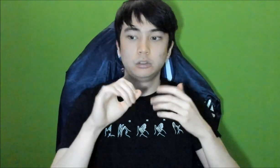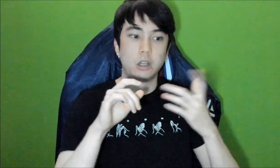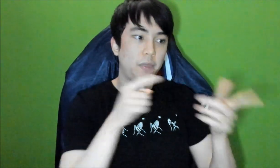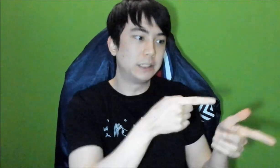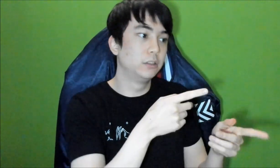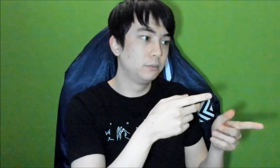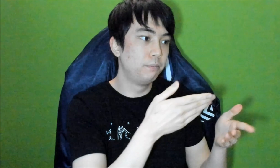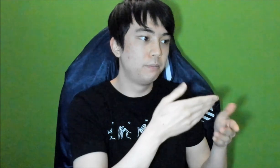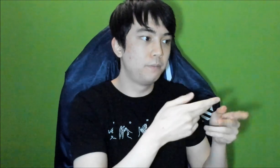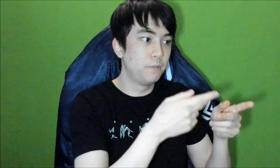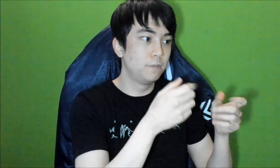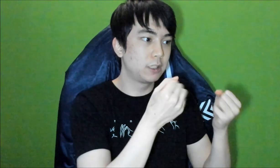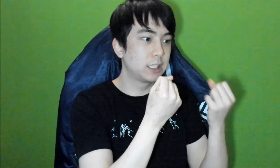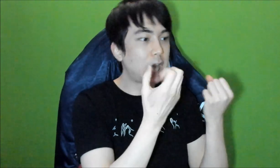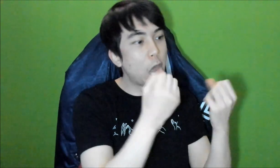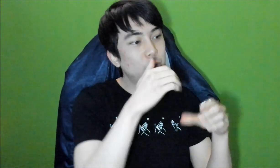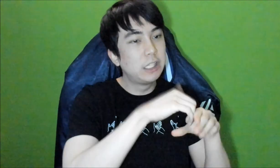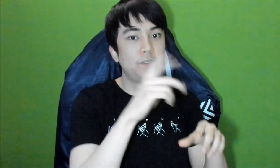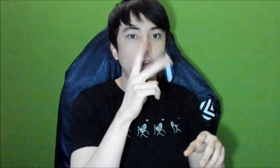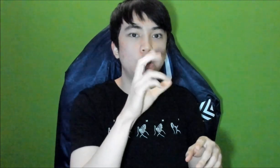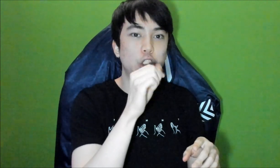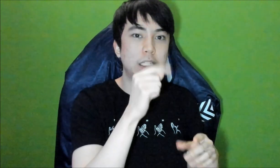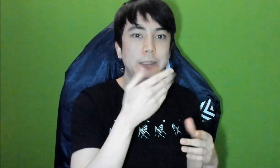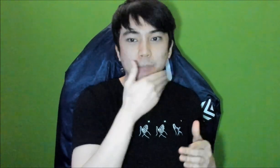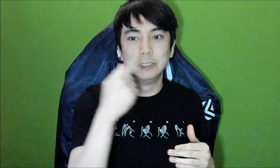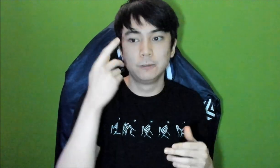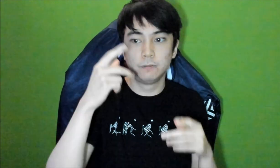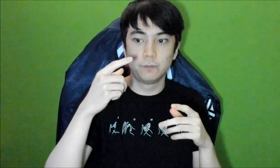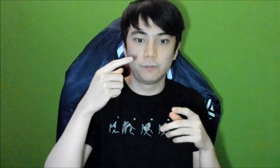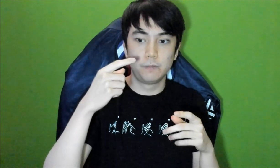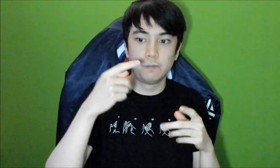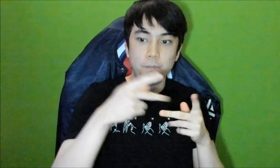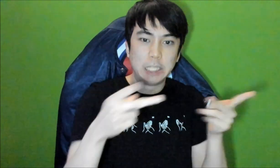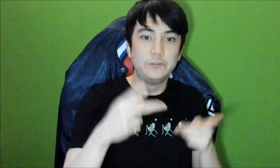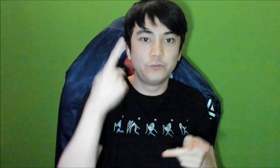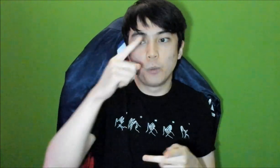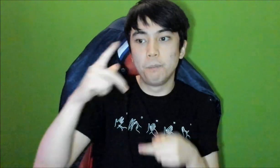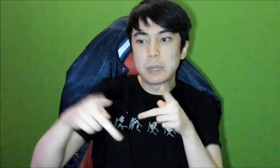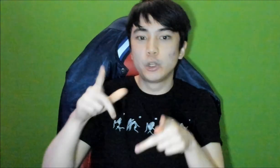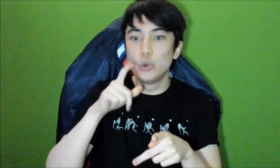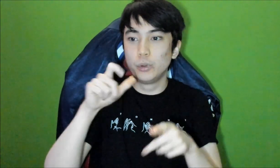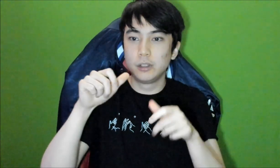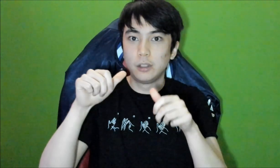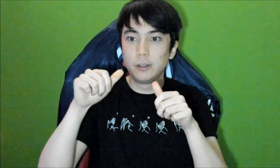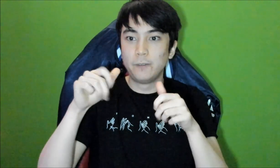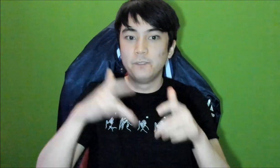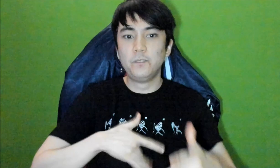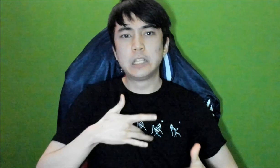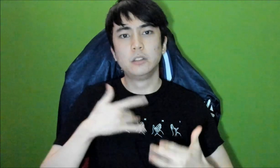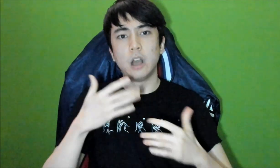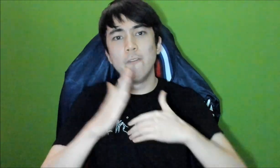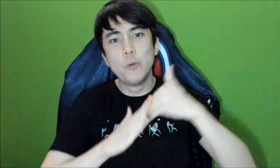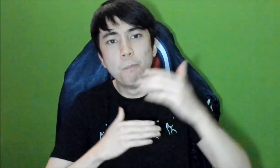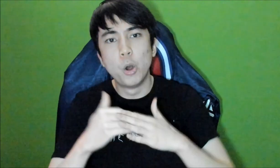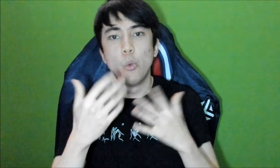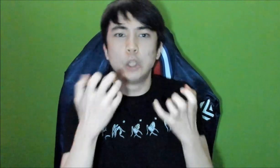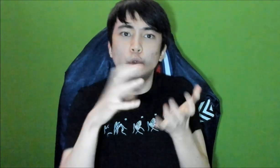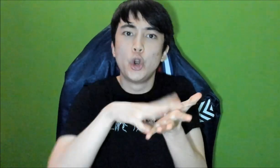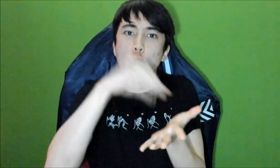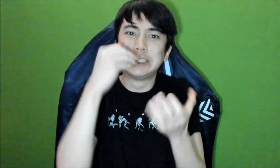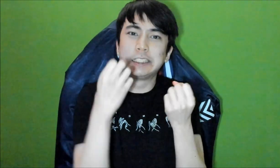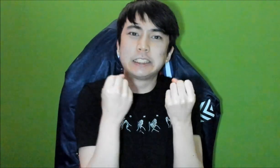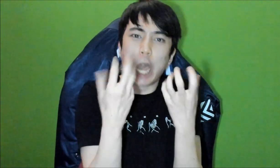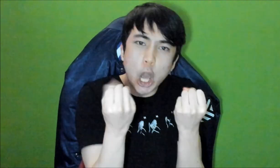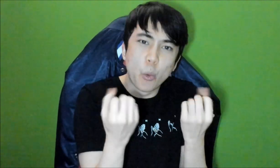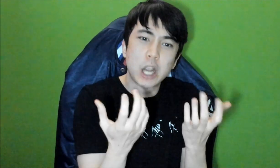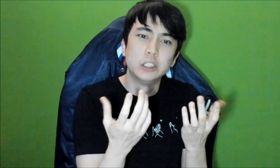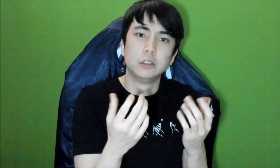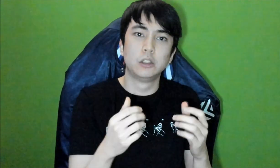The Sign Language classes in VRChat is the best place for people who want to feel comfortable and learn Sign Language